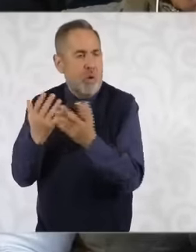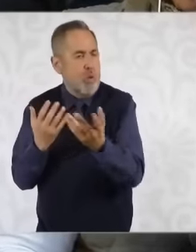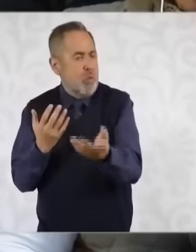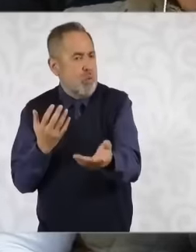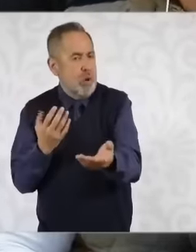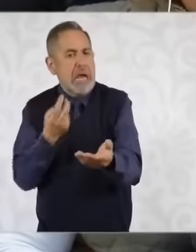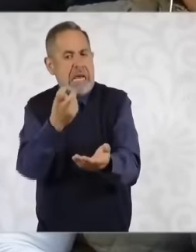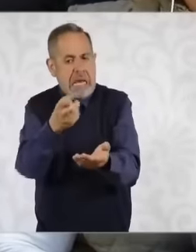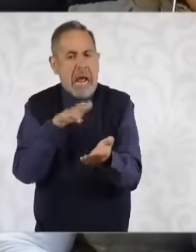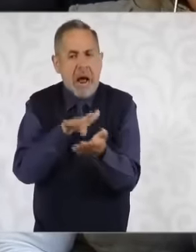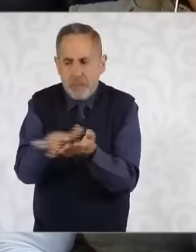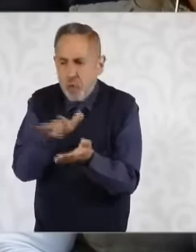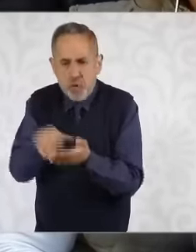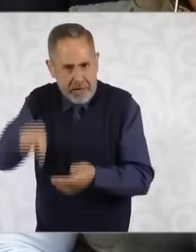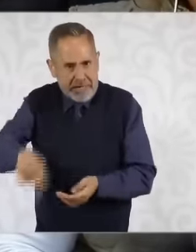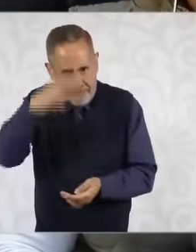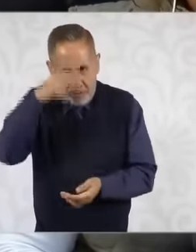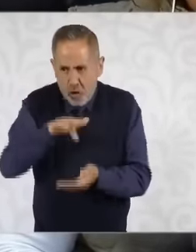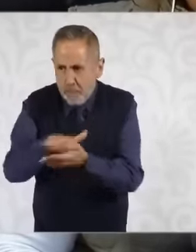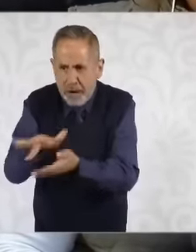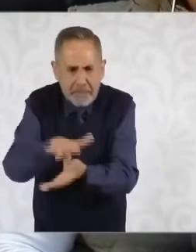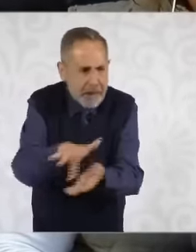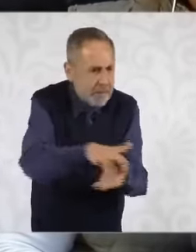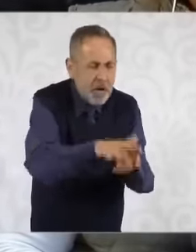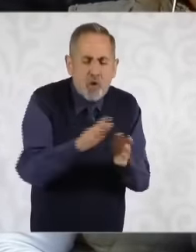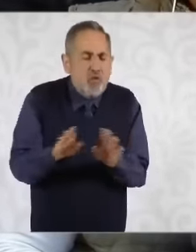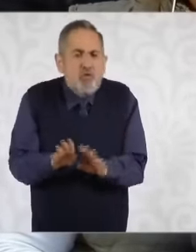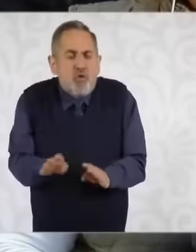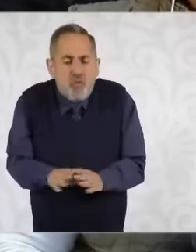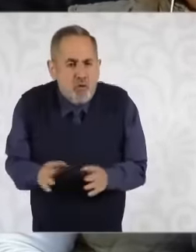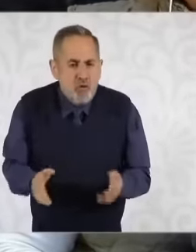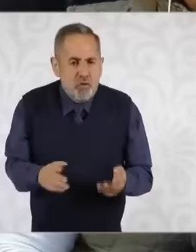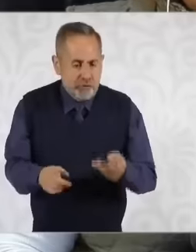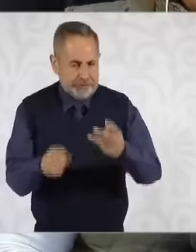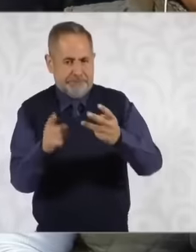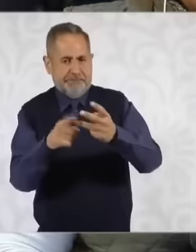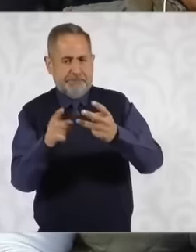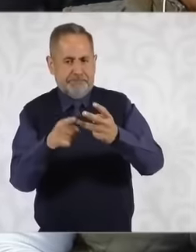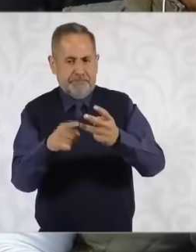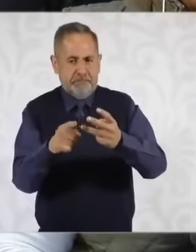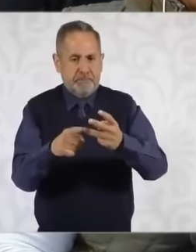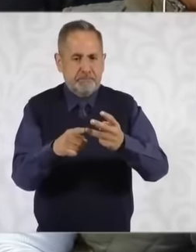to be made how can the farmer have them and thirdly in the case of what I was talking about the